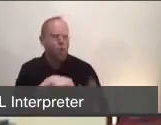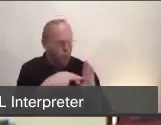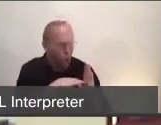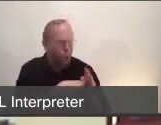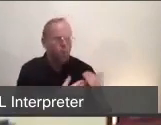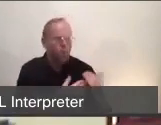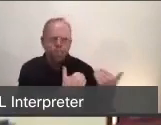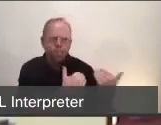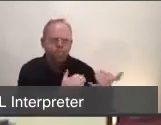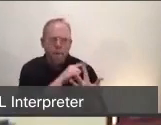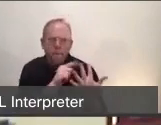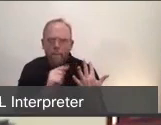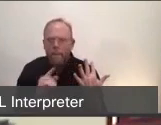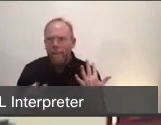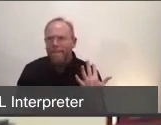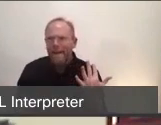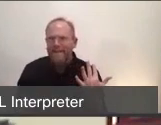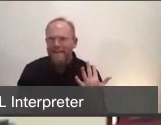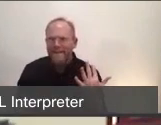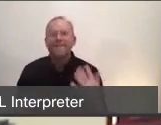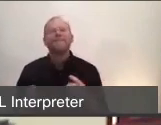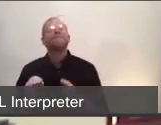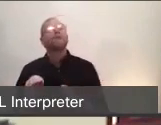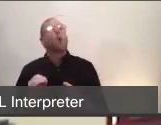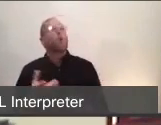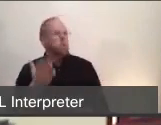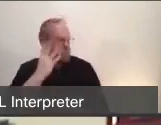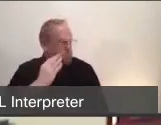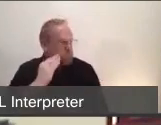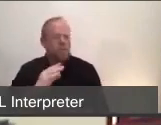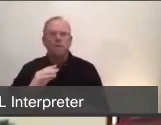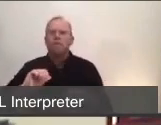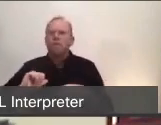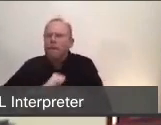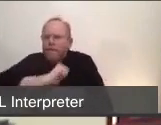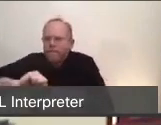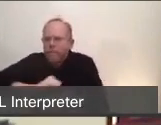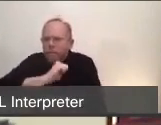it would be in a WebEx just very similar to this. And role player A is going to say